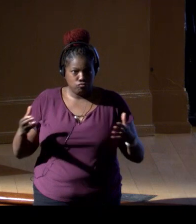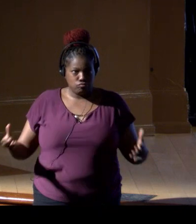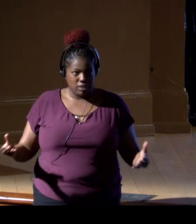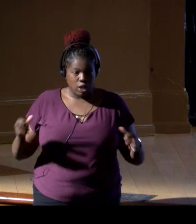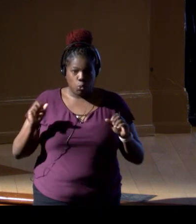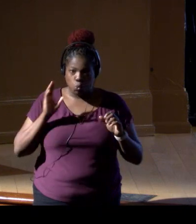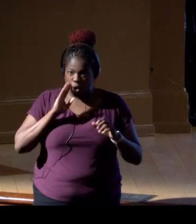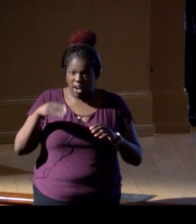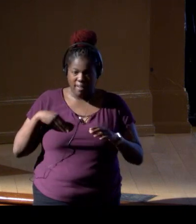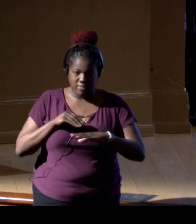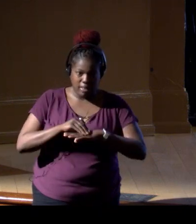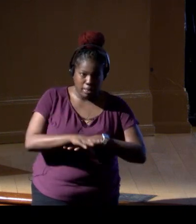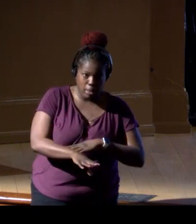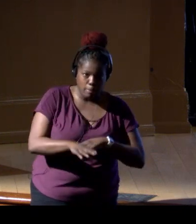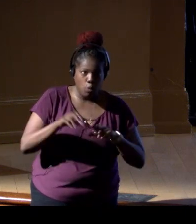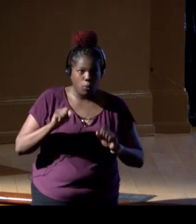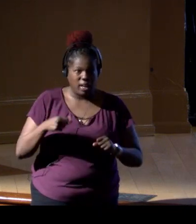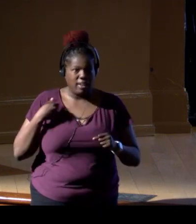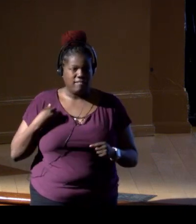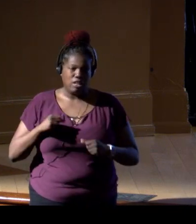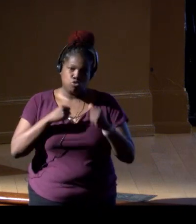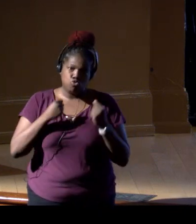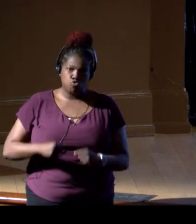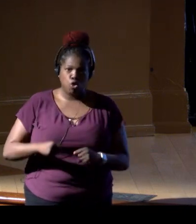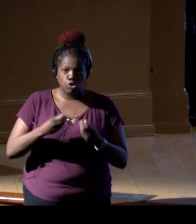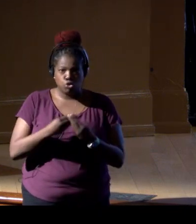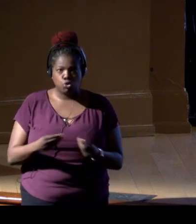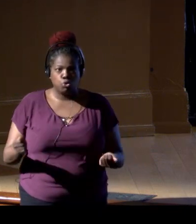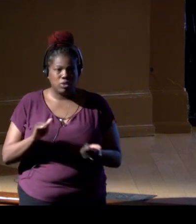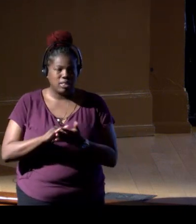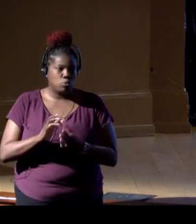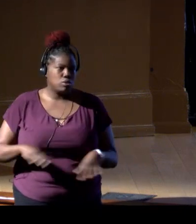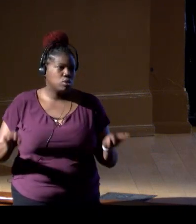and it'll allow us to find durable solutions. I think that was an important message we heard throughout